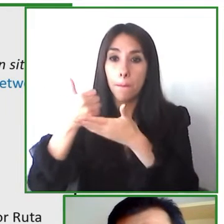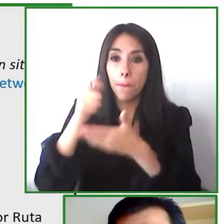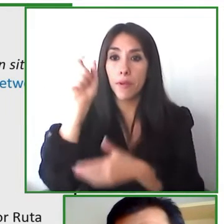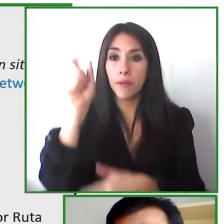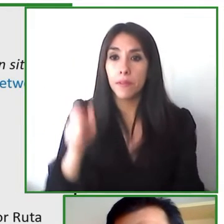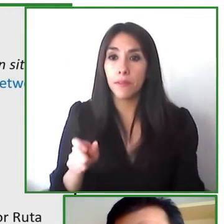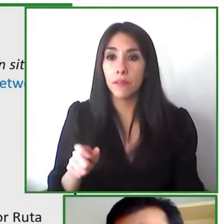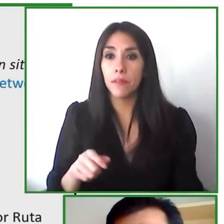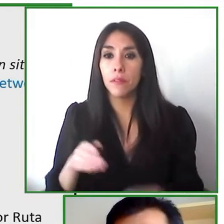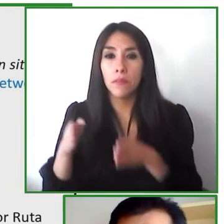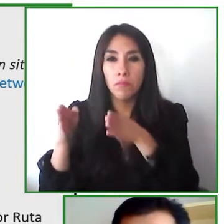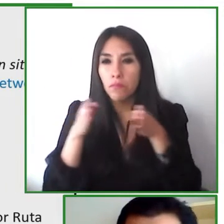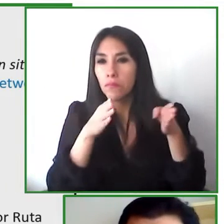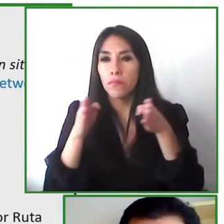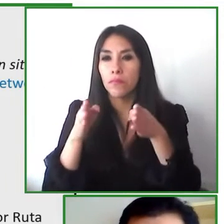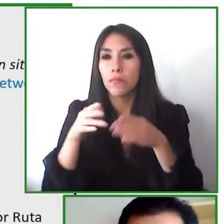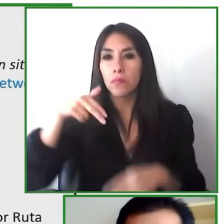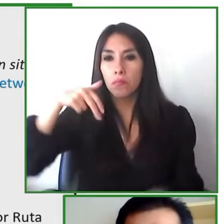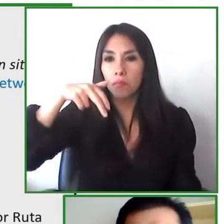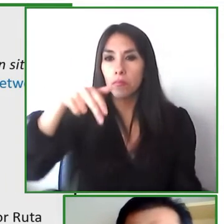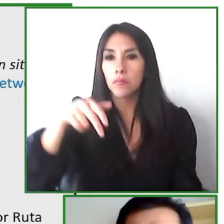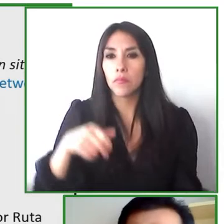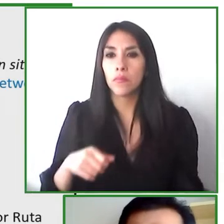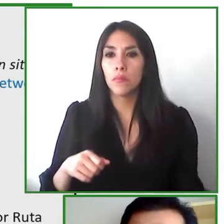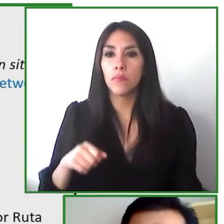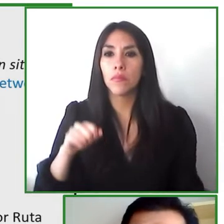additional information that they need during their trip and they can provide